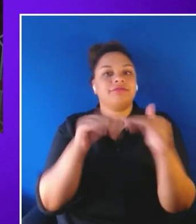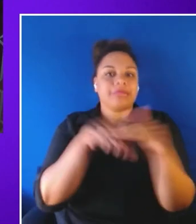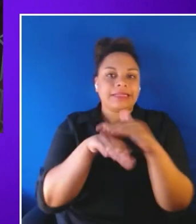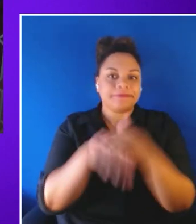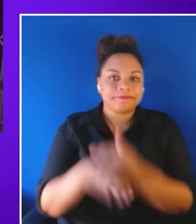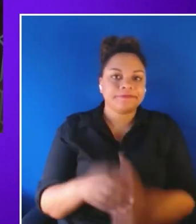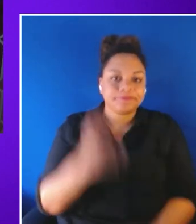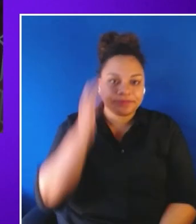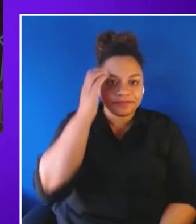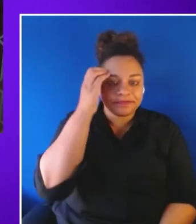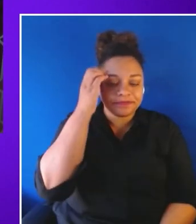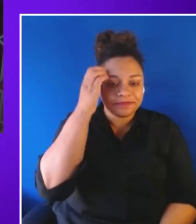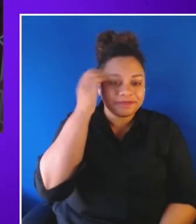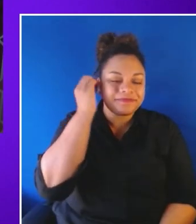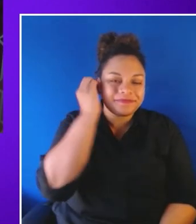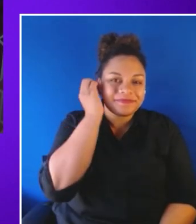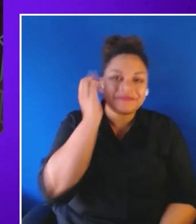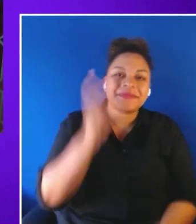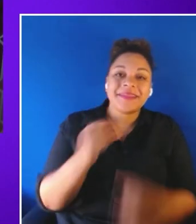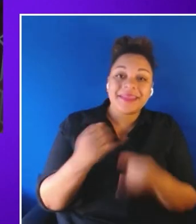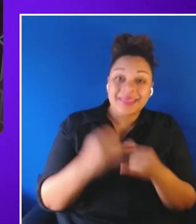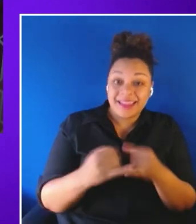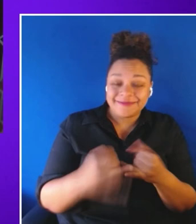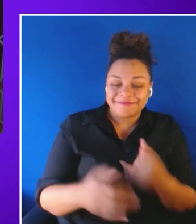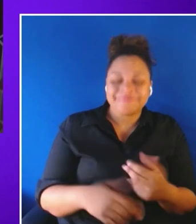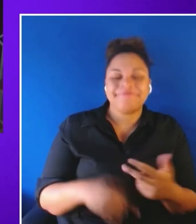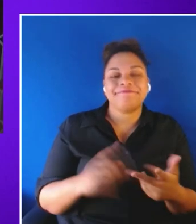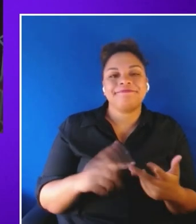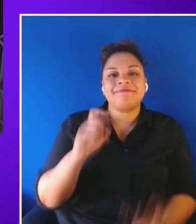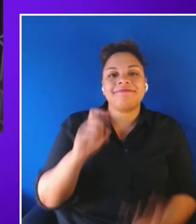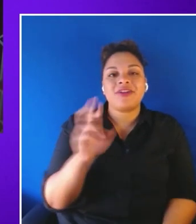And lastly XR solutions are full of opportunities